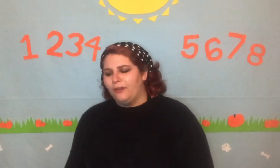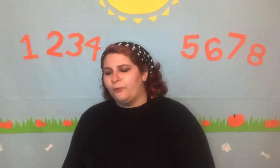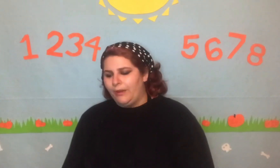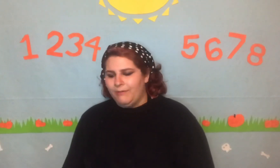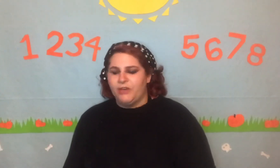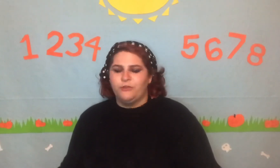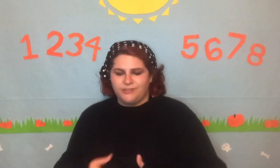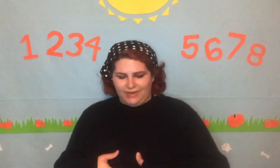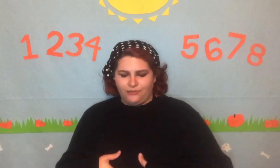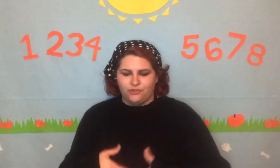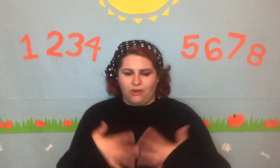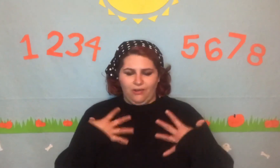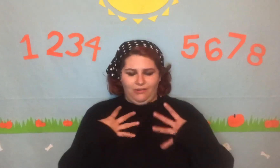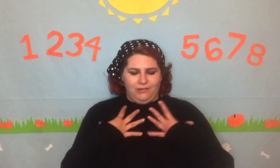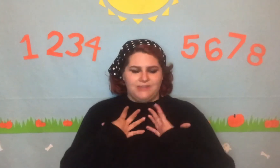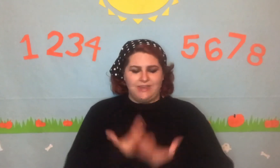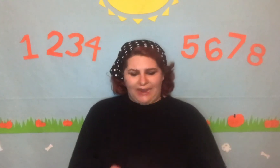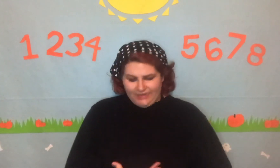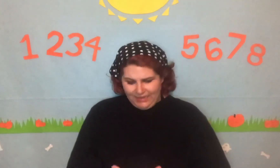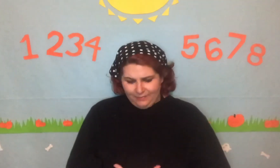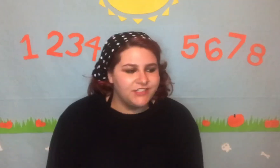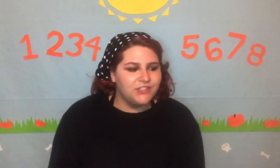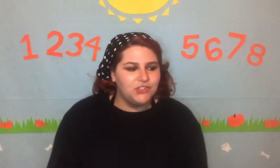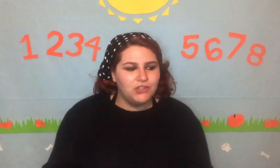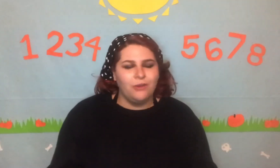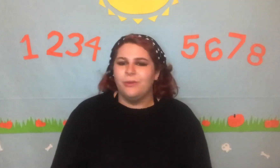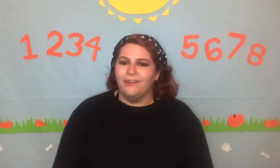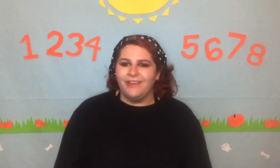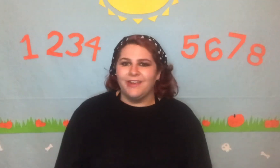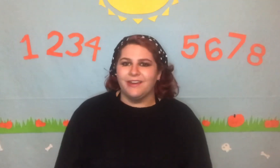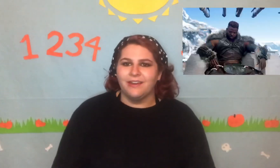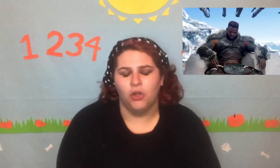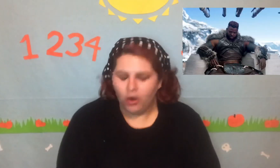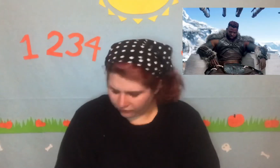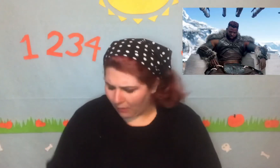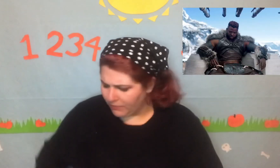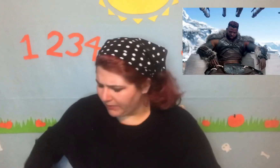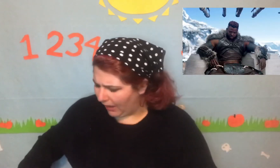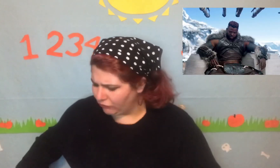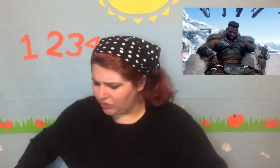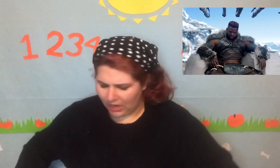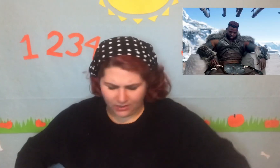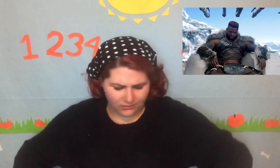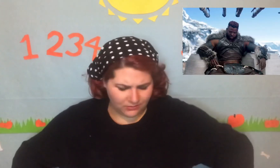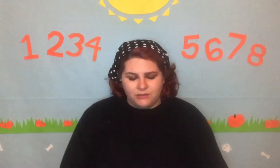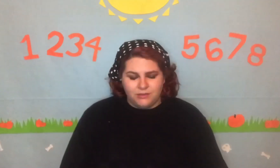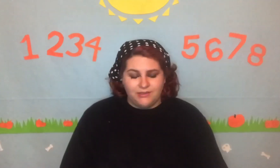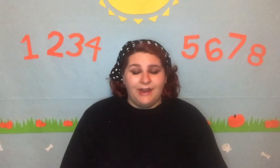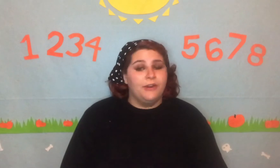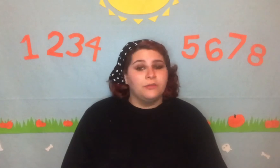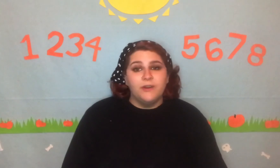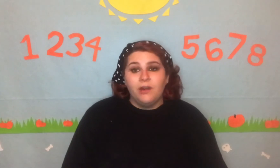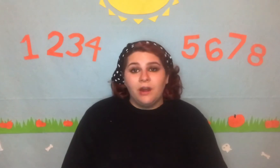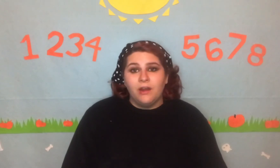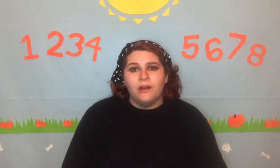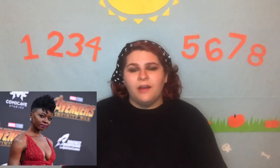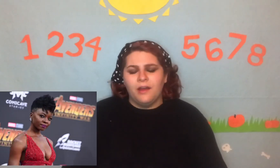women who stand strong alongside him. So good! From the mountain. Danai Gurira, um